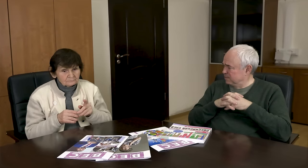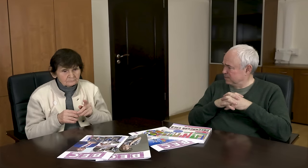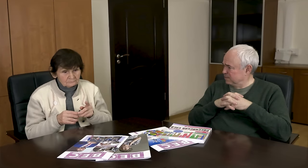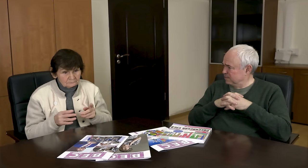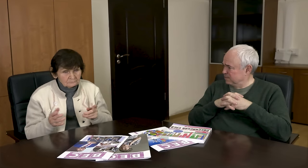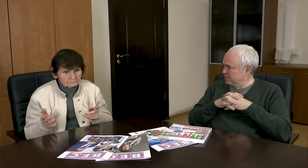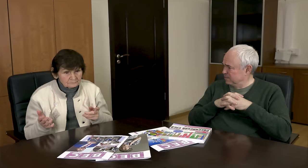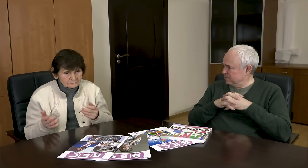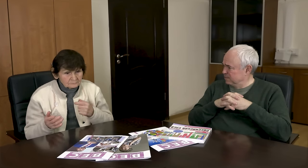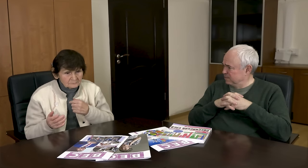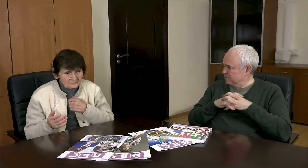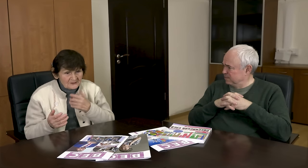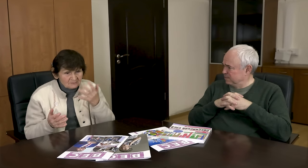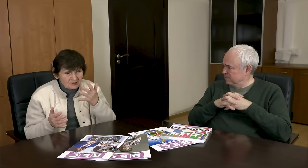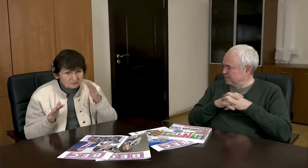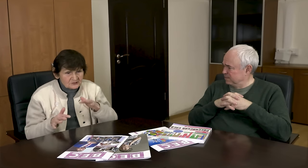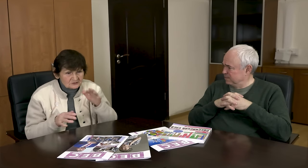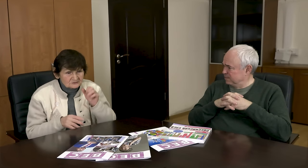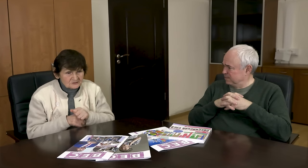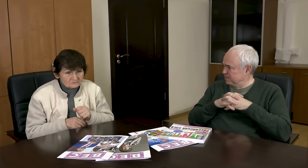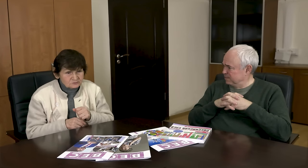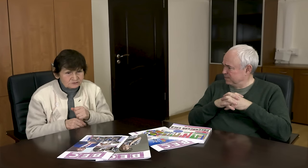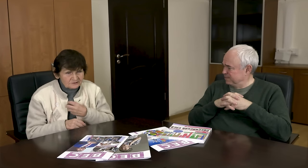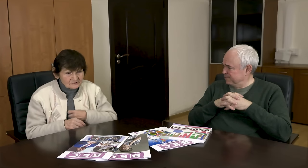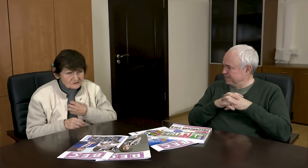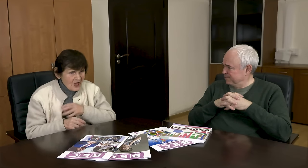I was upset that I took fifth place.